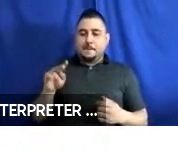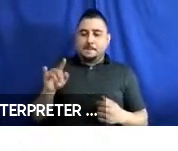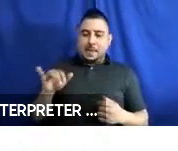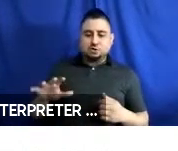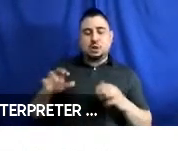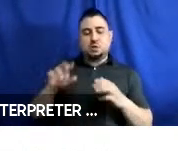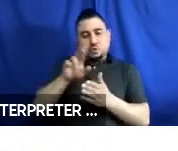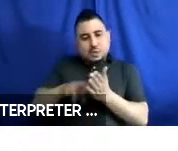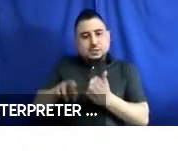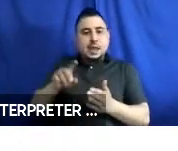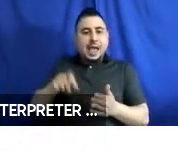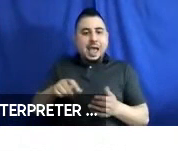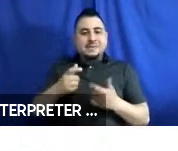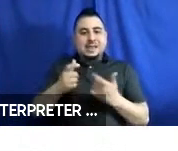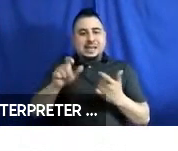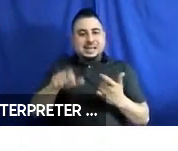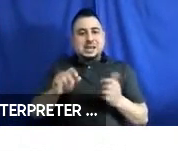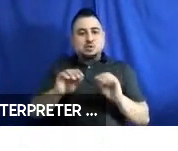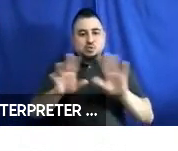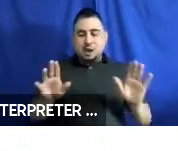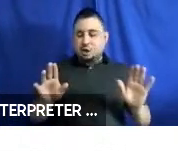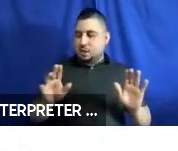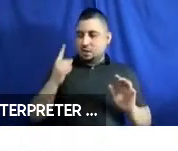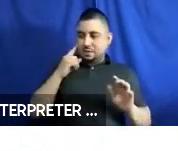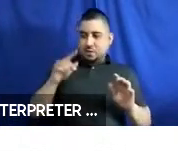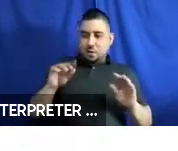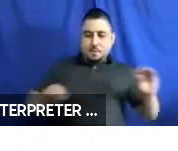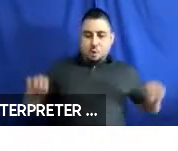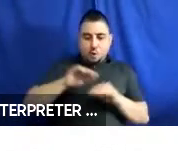that there is a need for greater clearances for maneuvering and securement, as evidenced